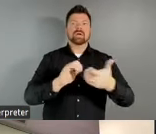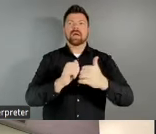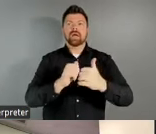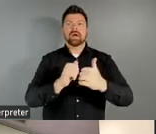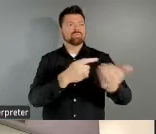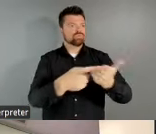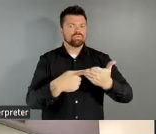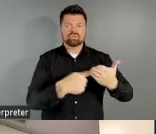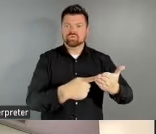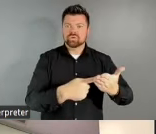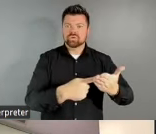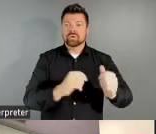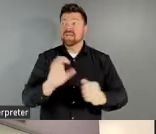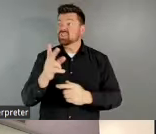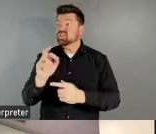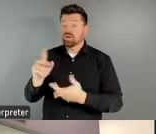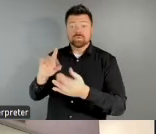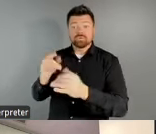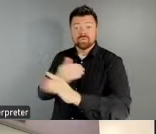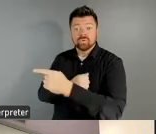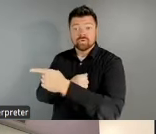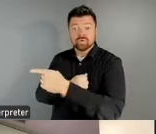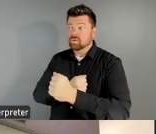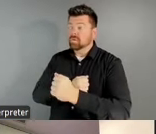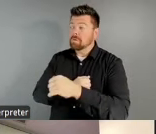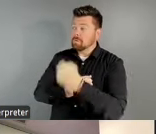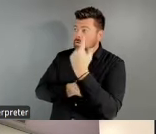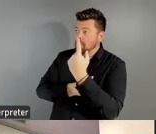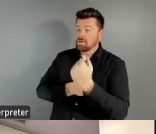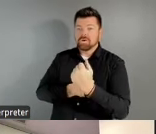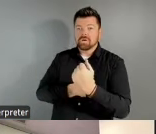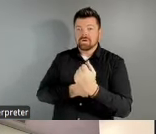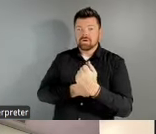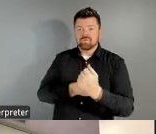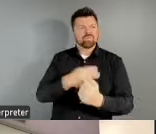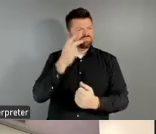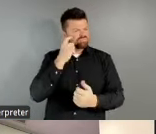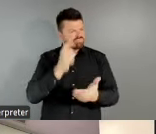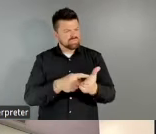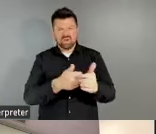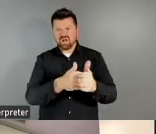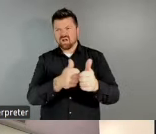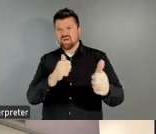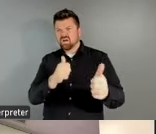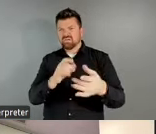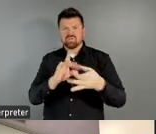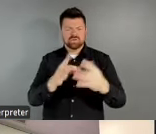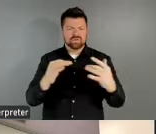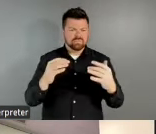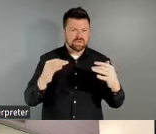chair describe. We've seen a lag in the return of audiences with a correlating rise in costs.